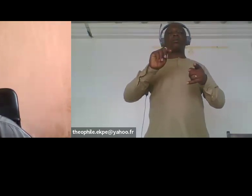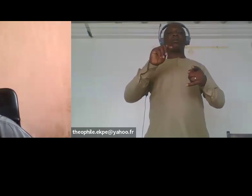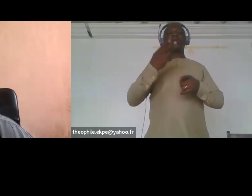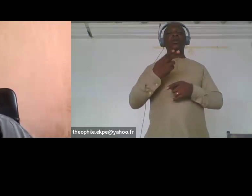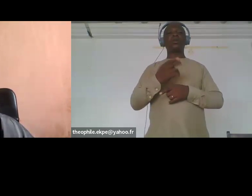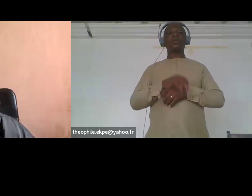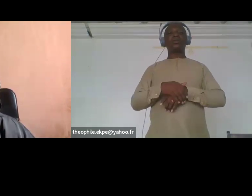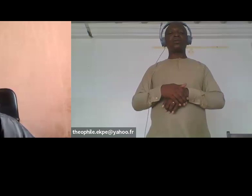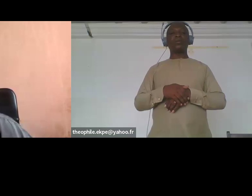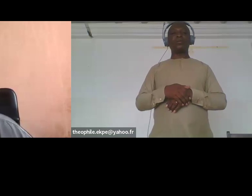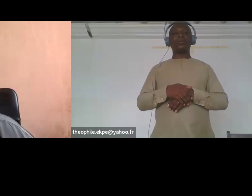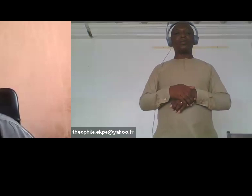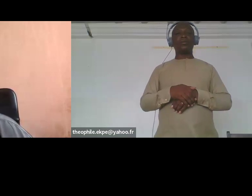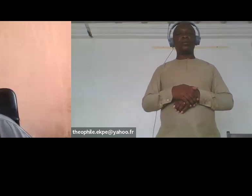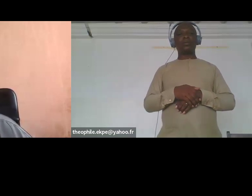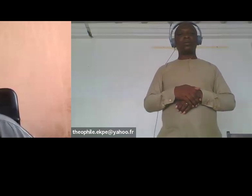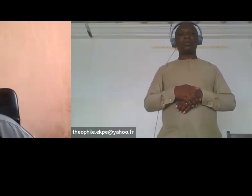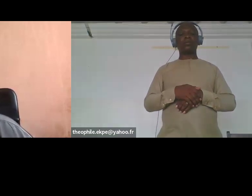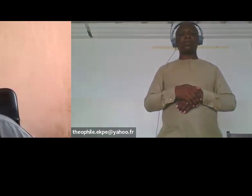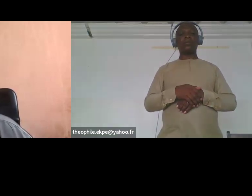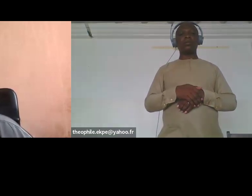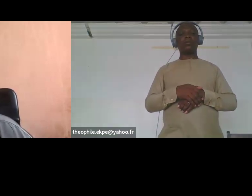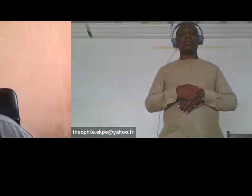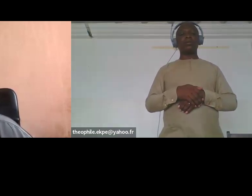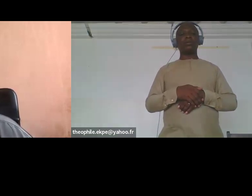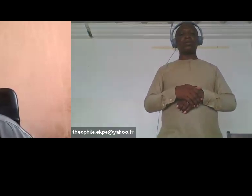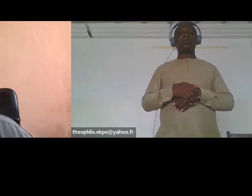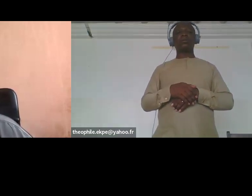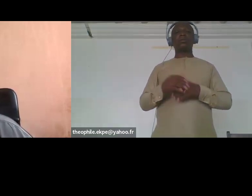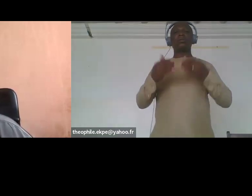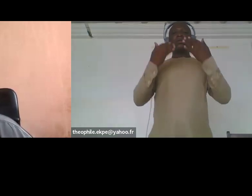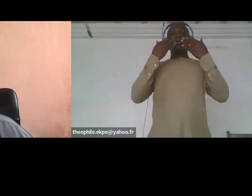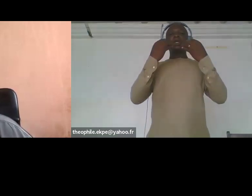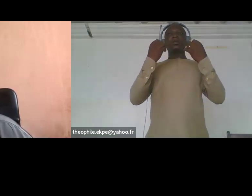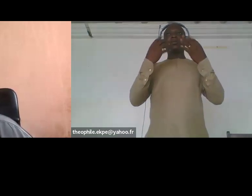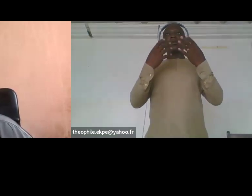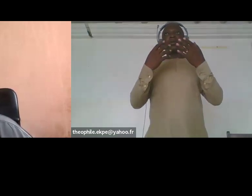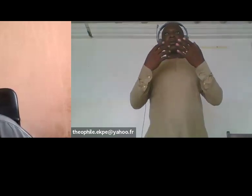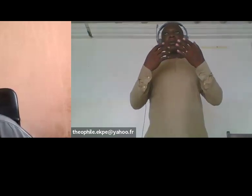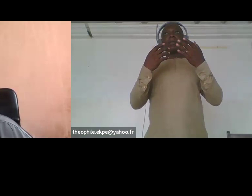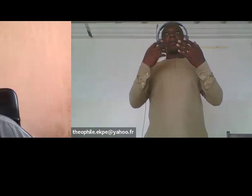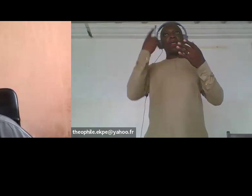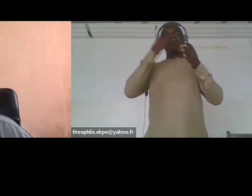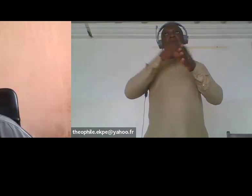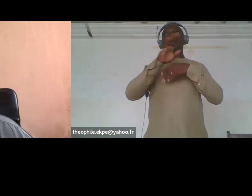routi eu thank you very muchonead to be